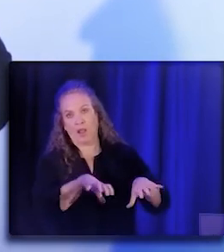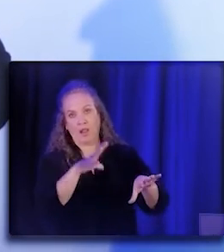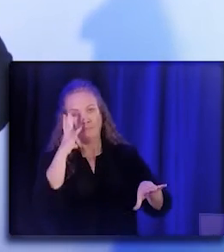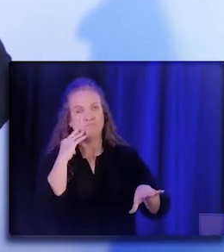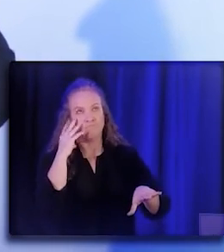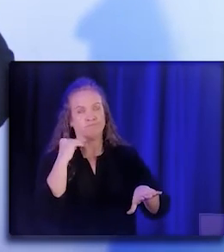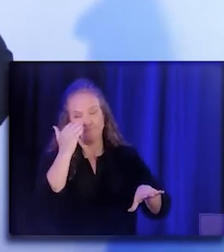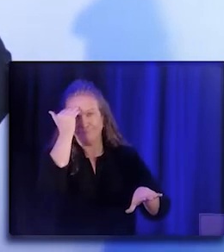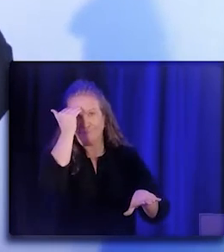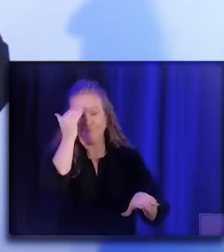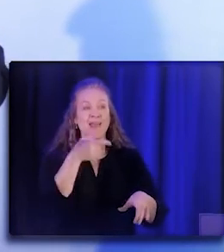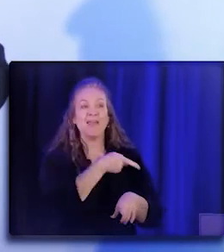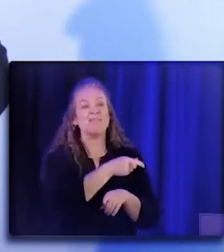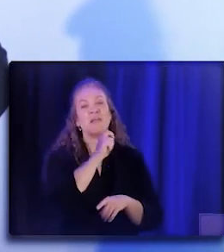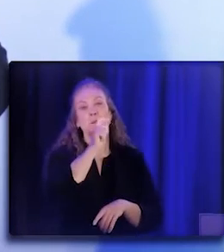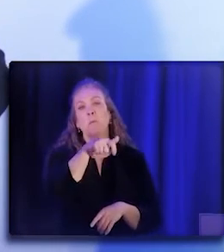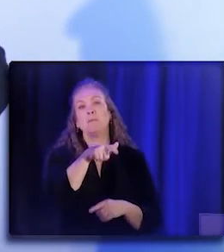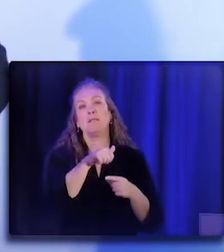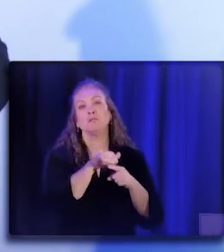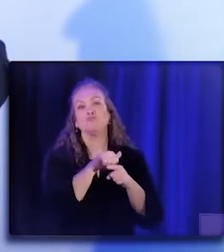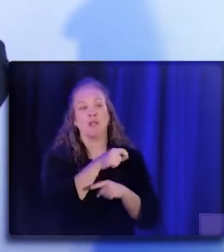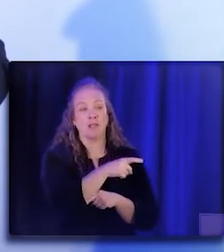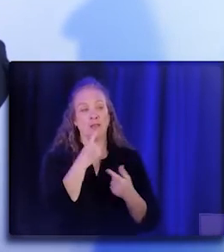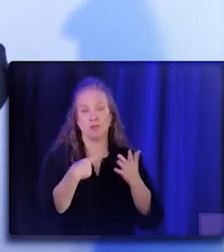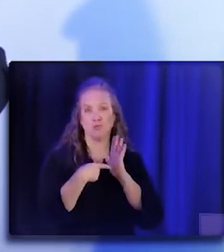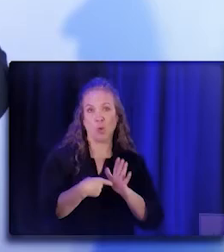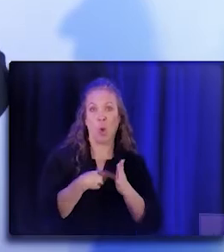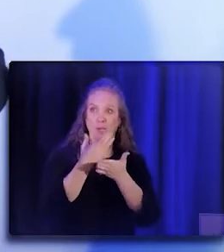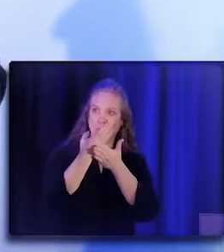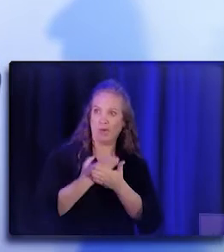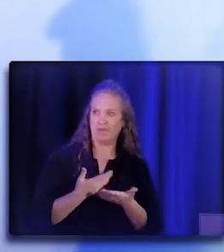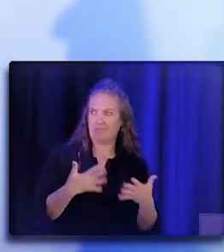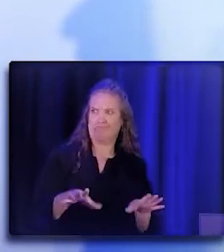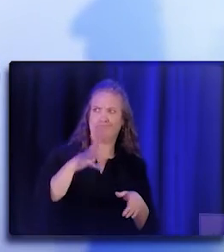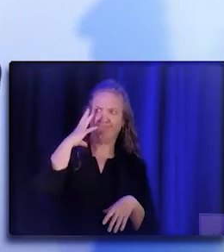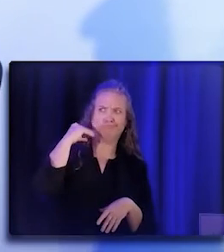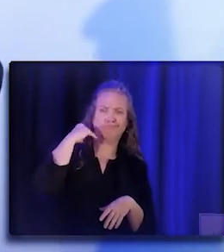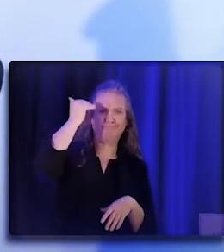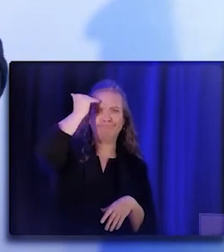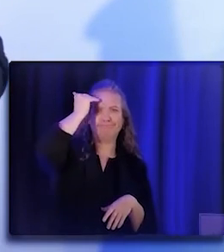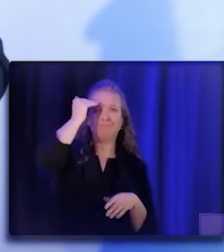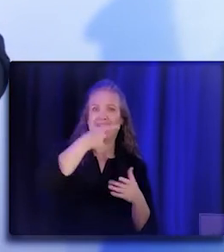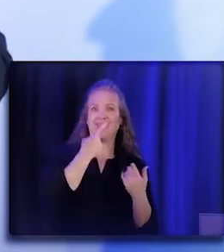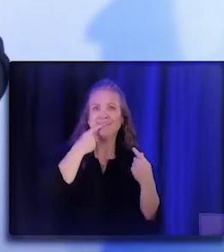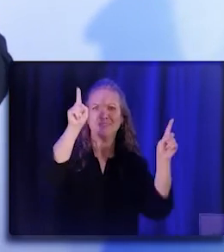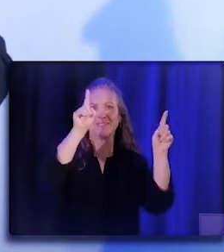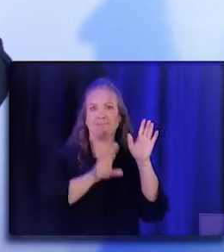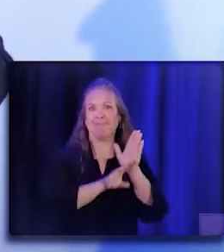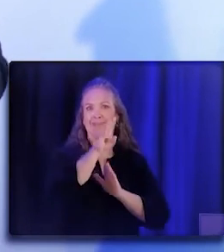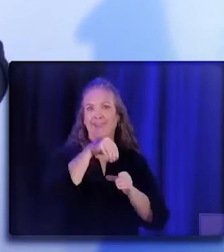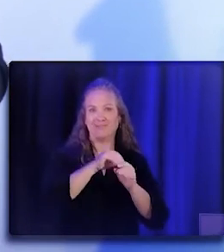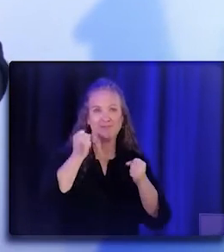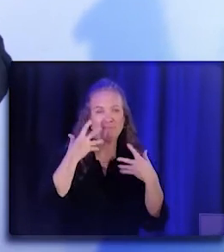to show that they can do what they've always been doing and doing very successfully throughout the years. So we're trying to create that pathway